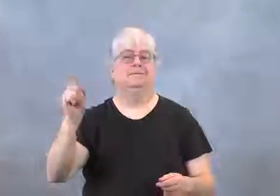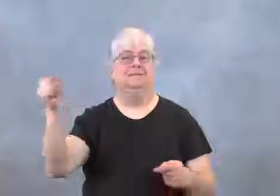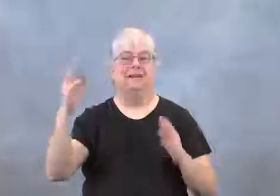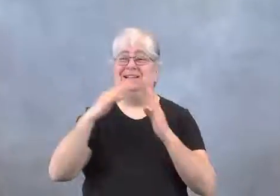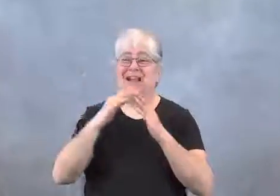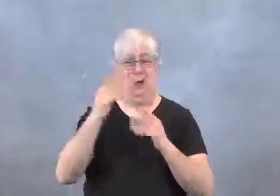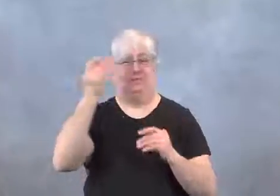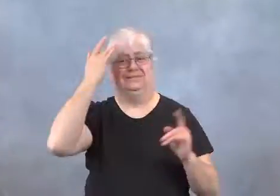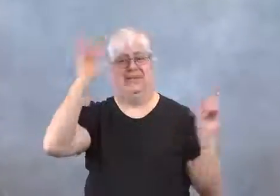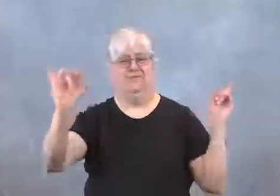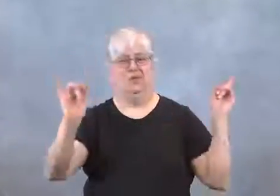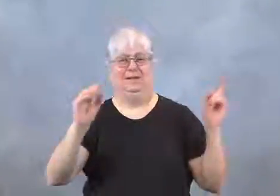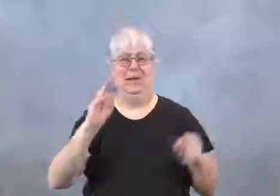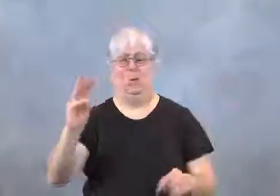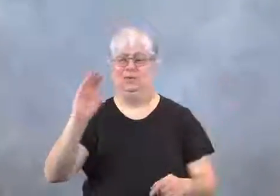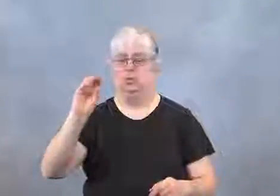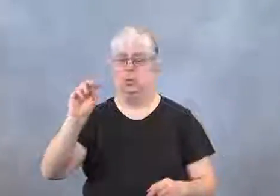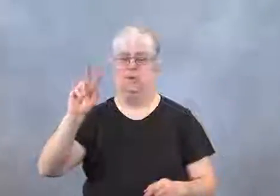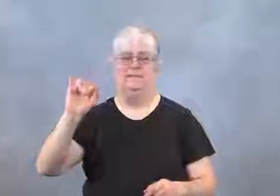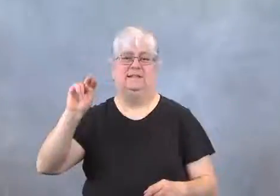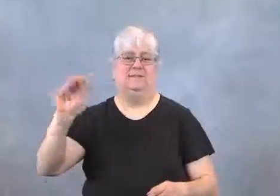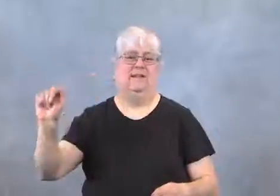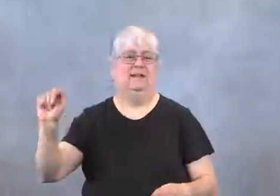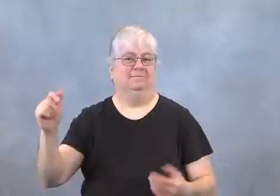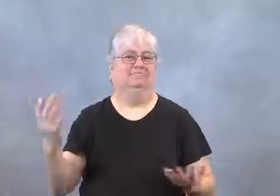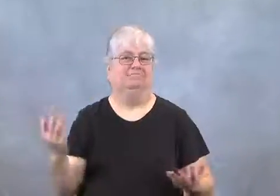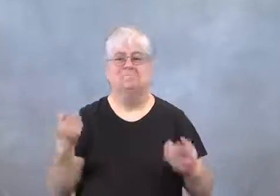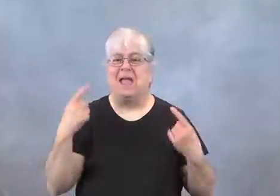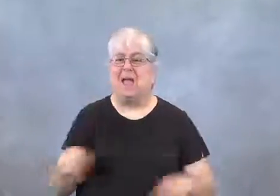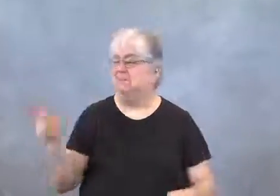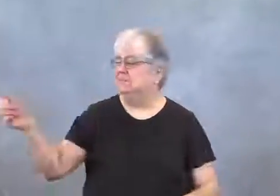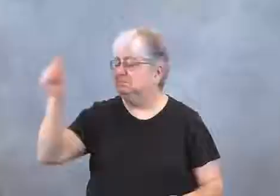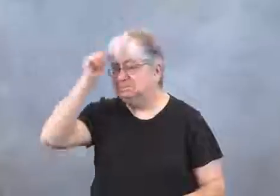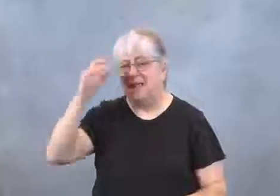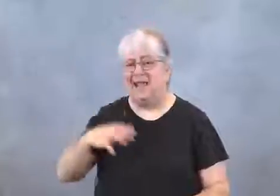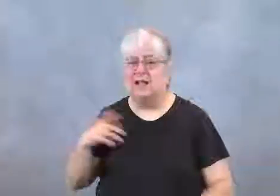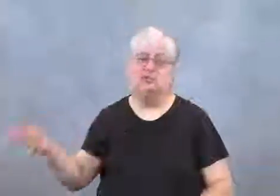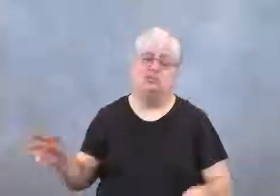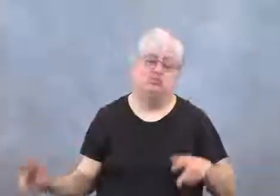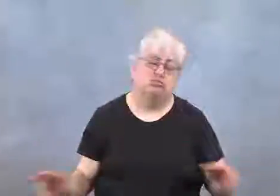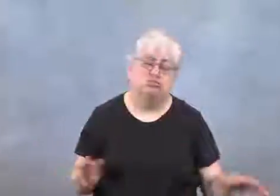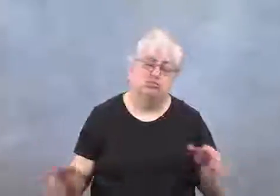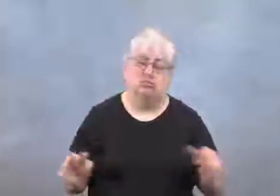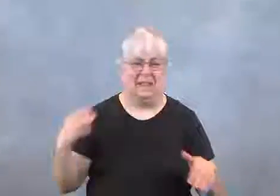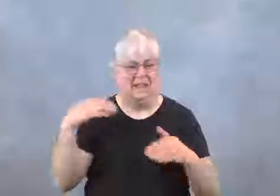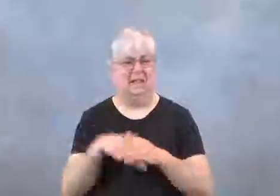in West Covina, California.